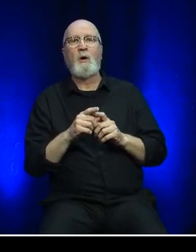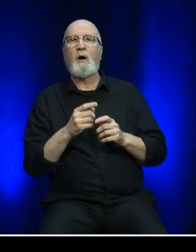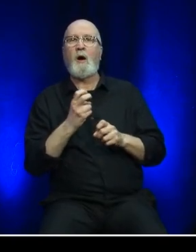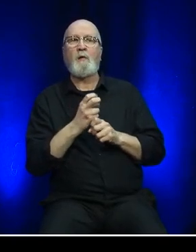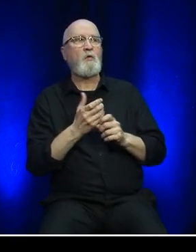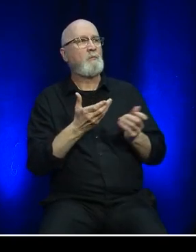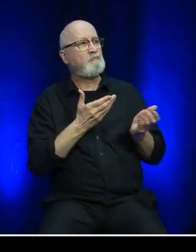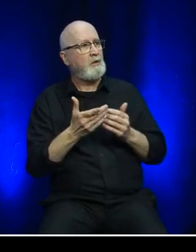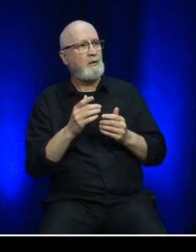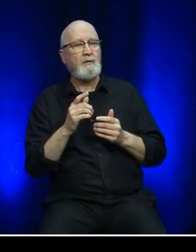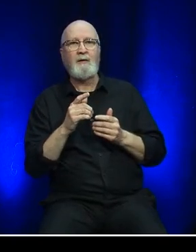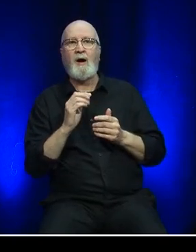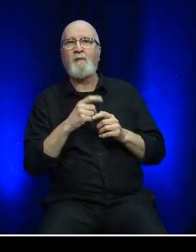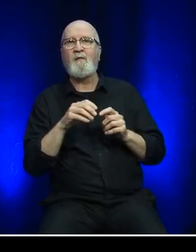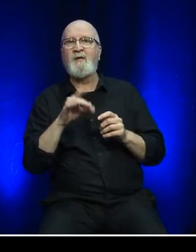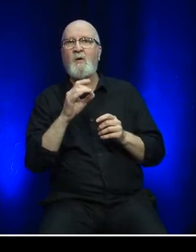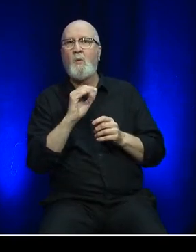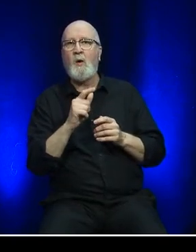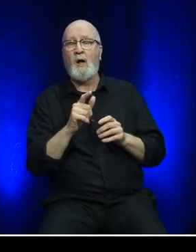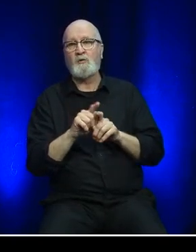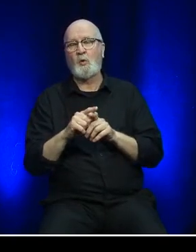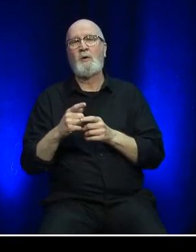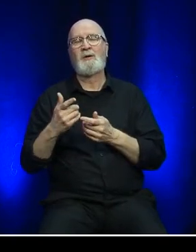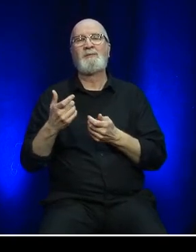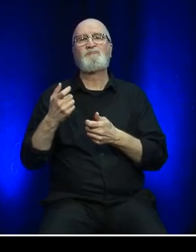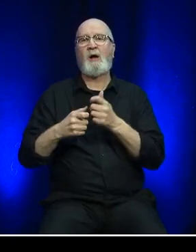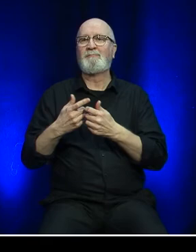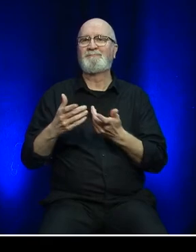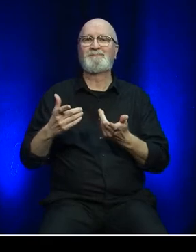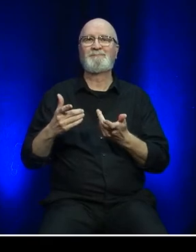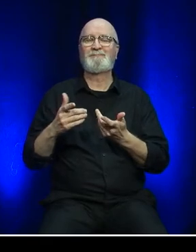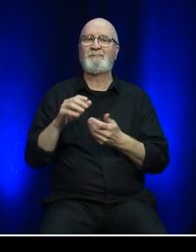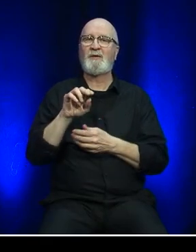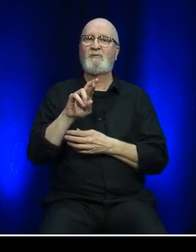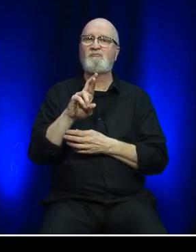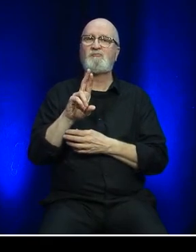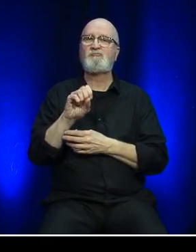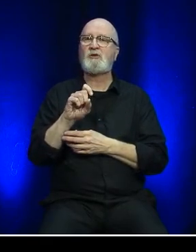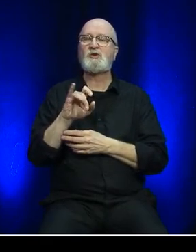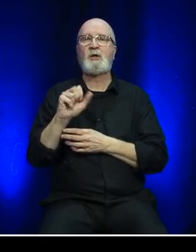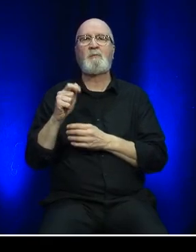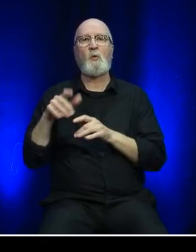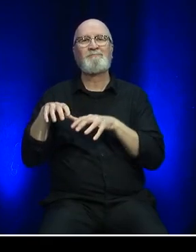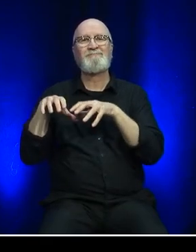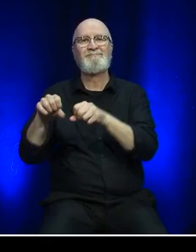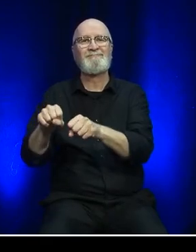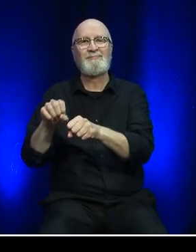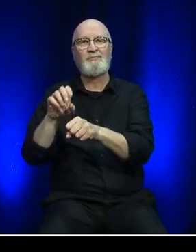the escalating tension created by Russia’s military invasion of Ukraine.